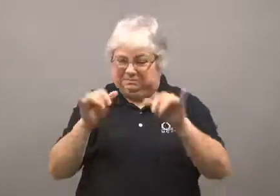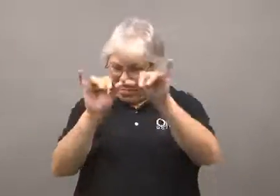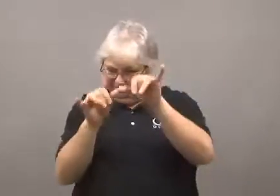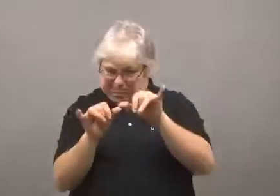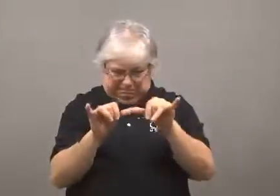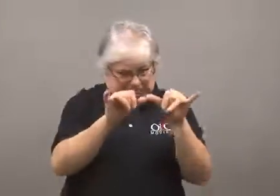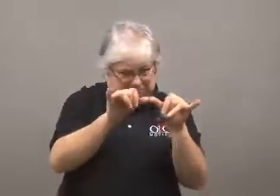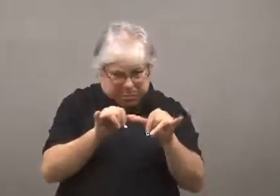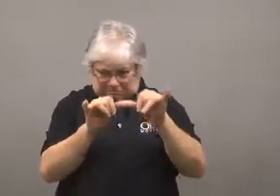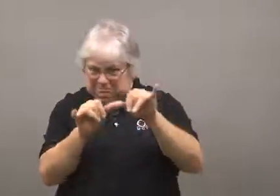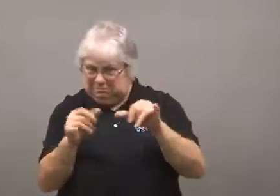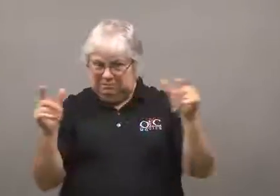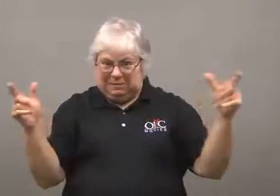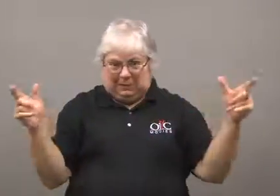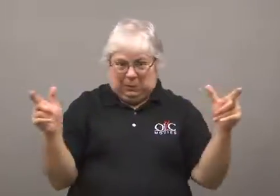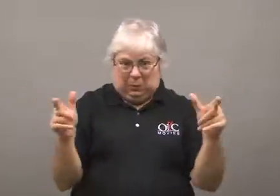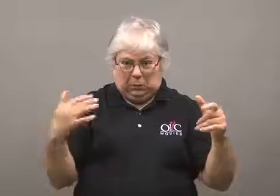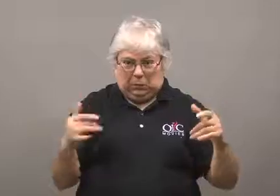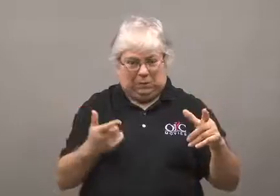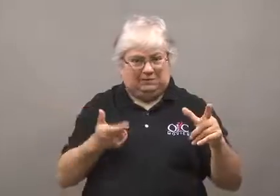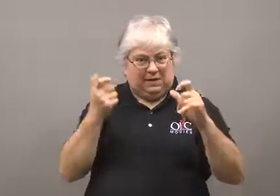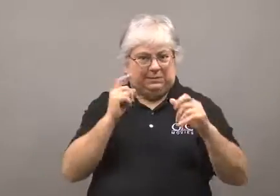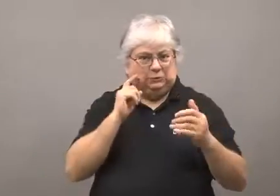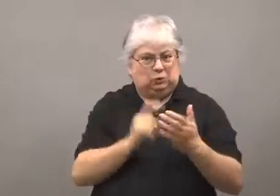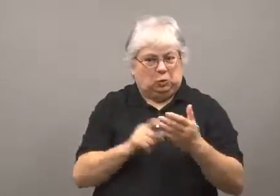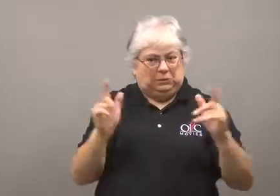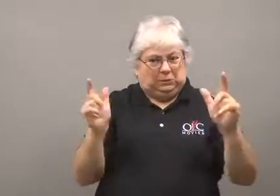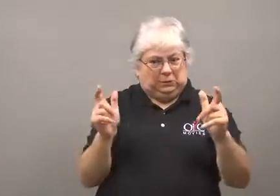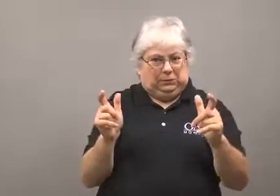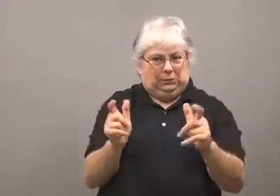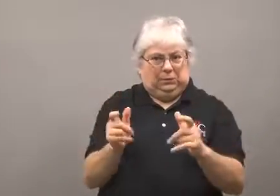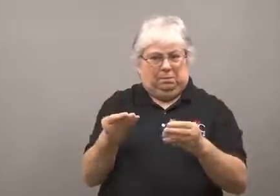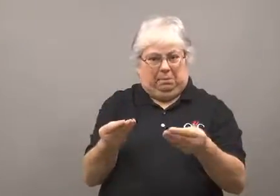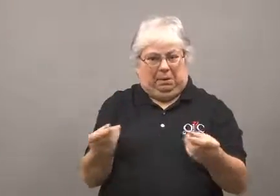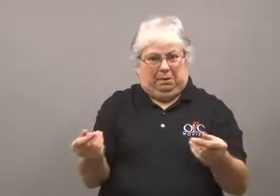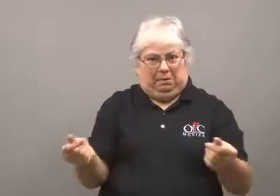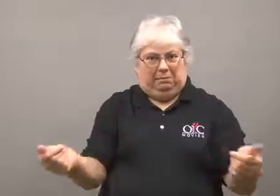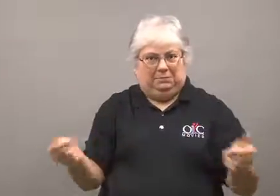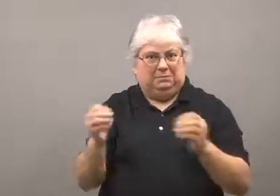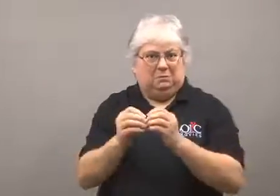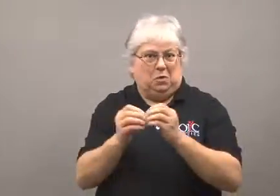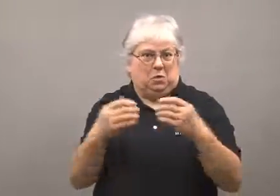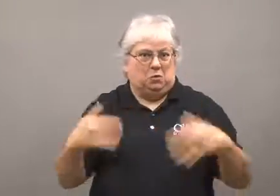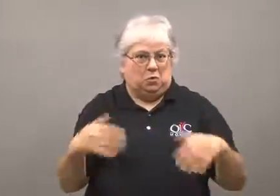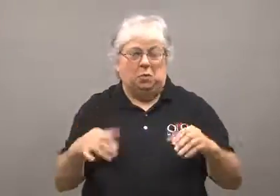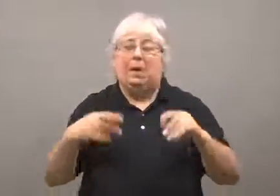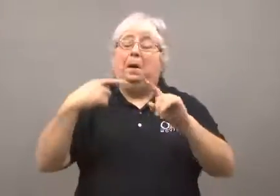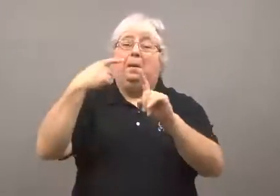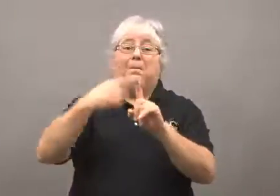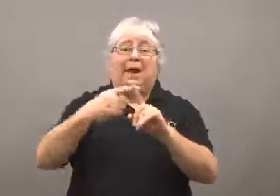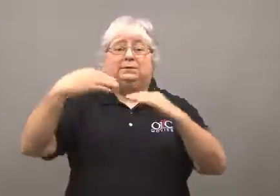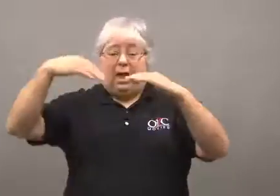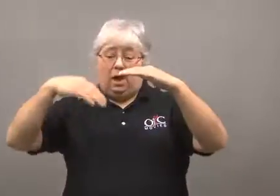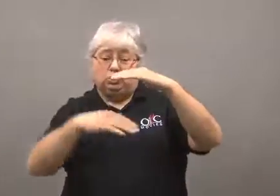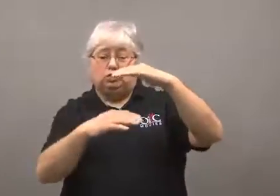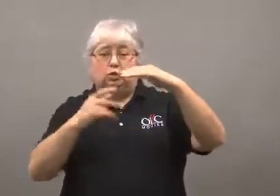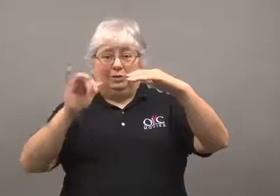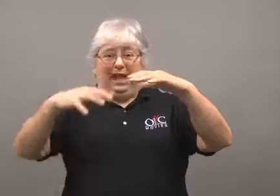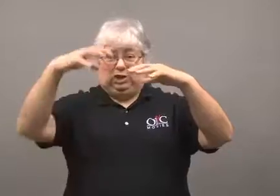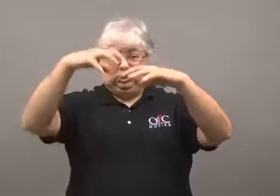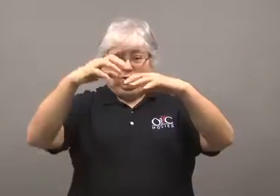The measurements showed the melting was accelerating.